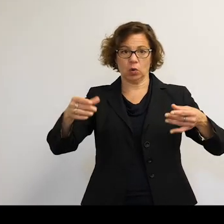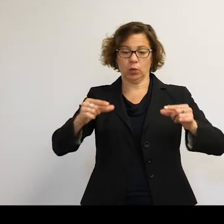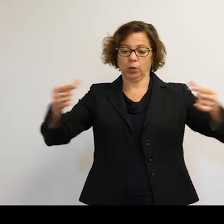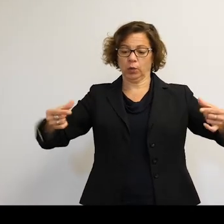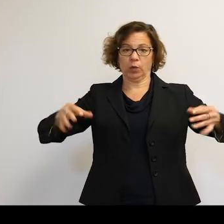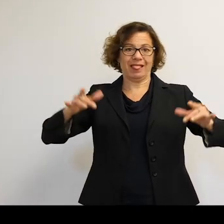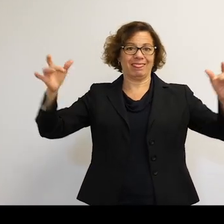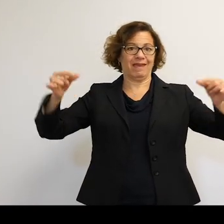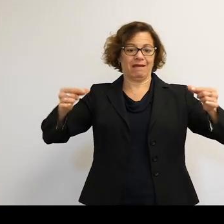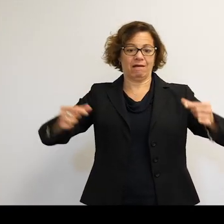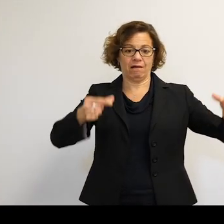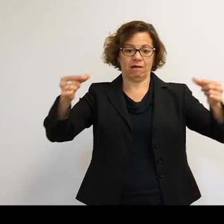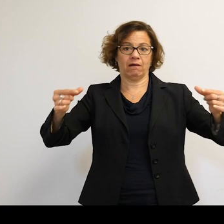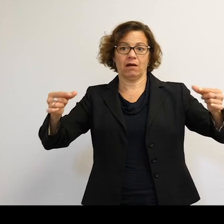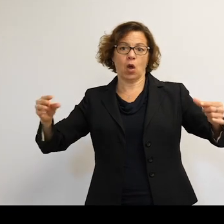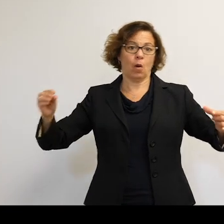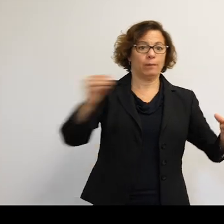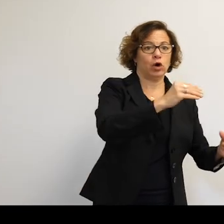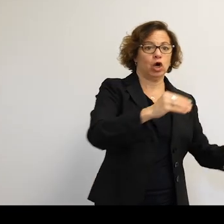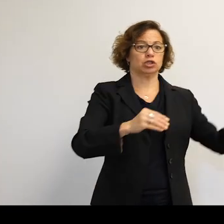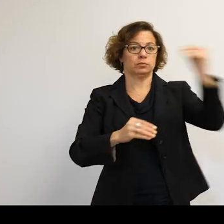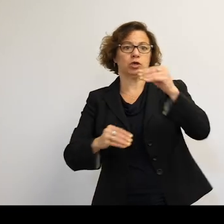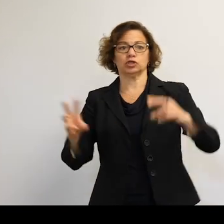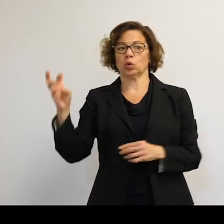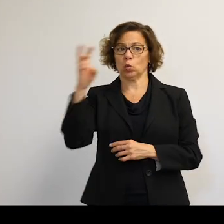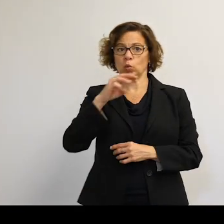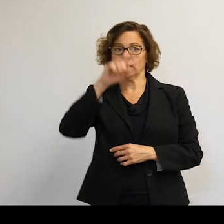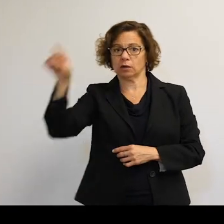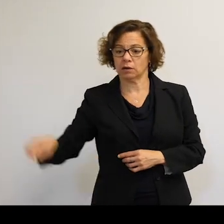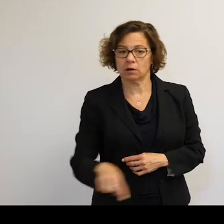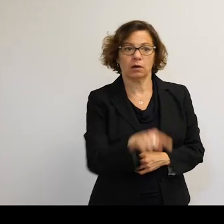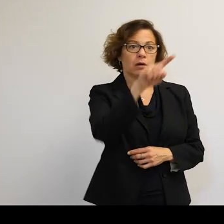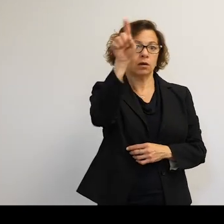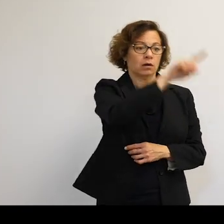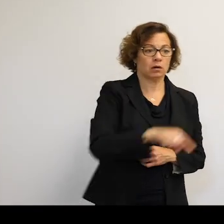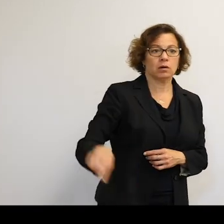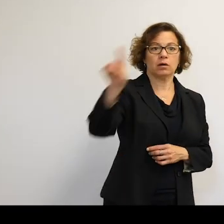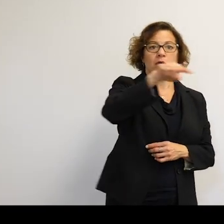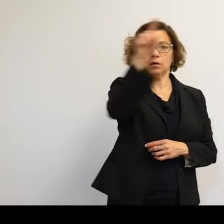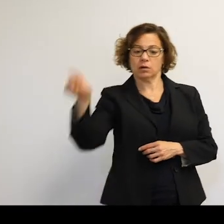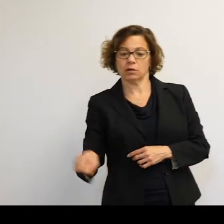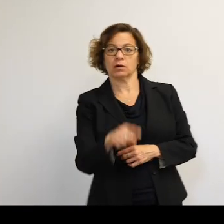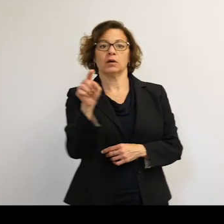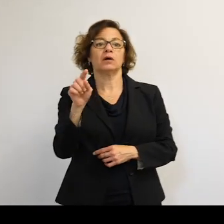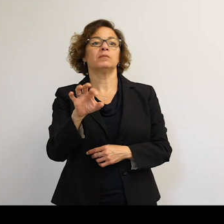So these things can go really weird orbits. And it's just down to the breakdown of the materials